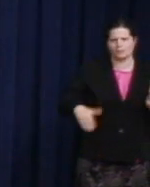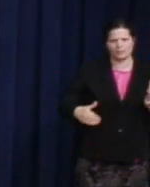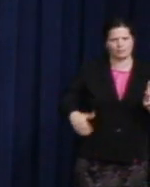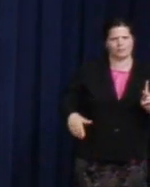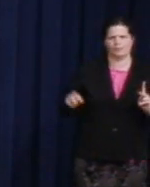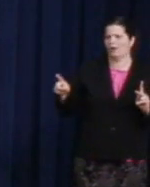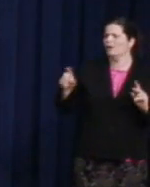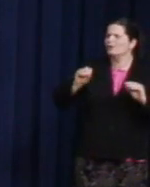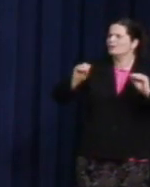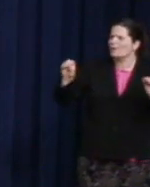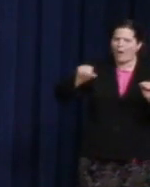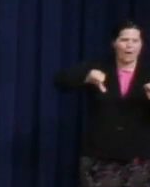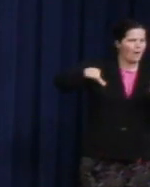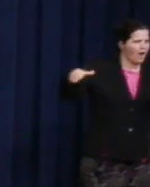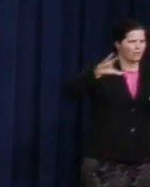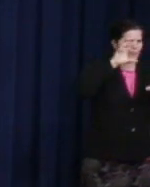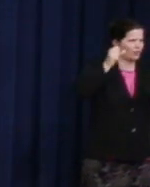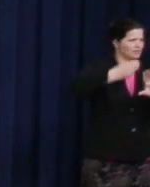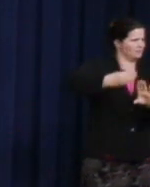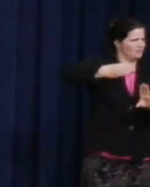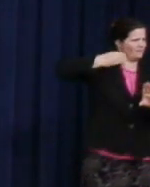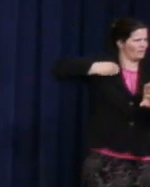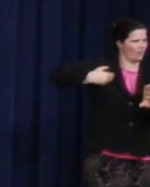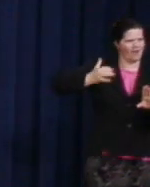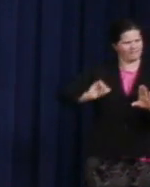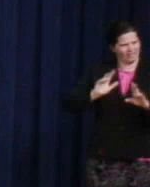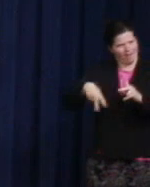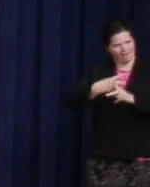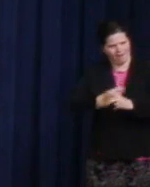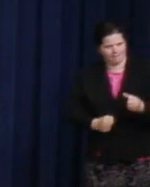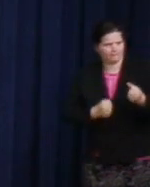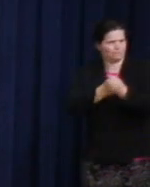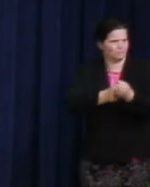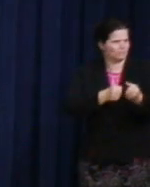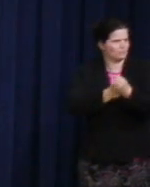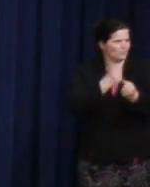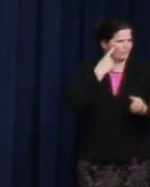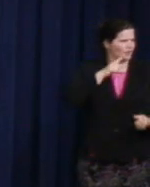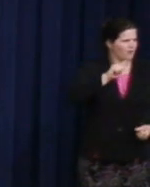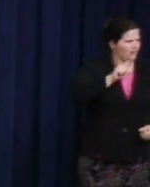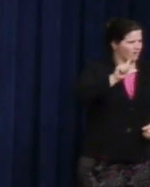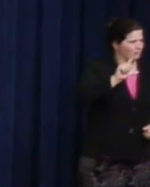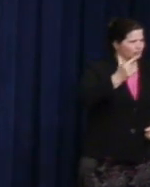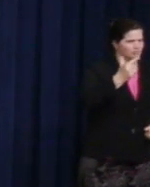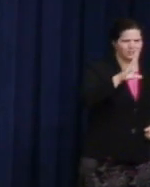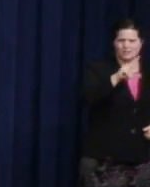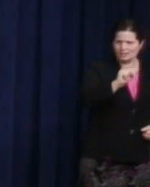has set new heights of fierce advocacy on LGBT inclusiveness, human rights both here and abroad.